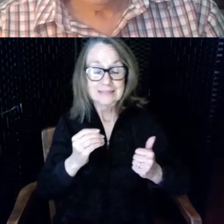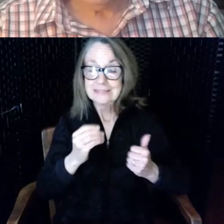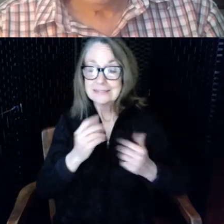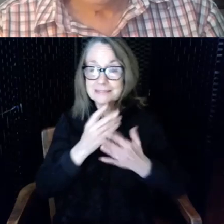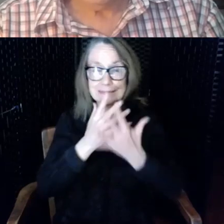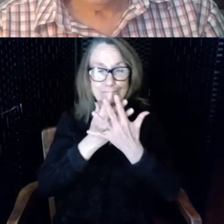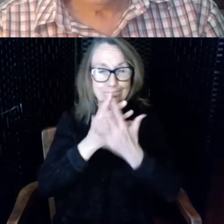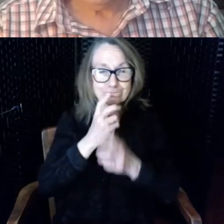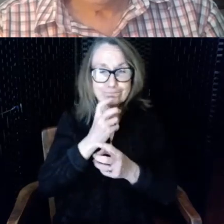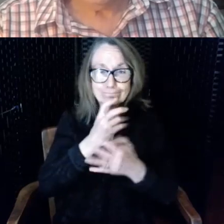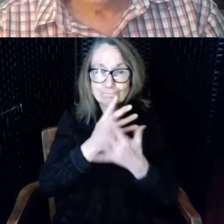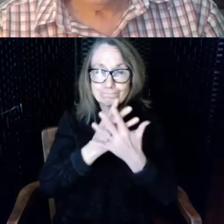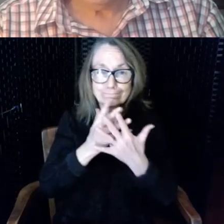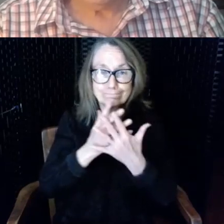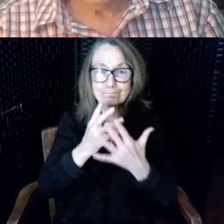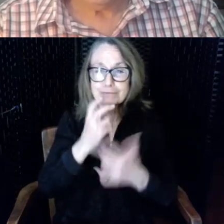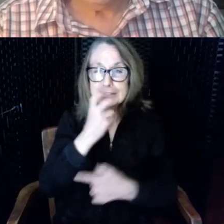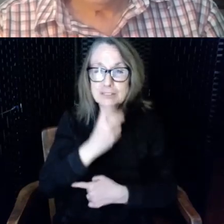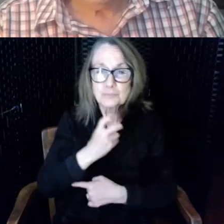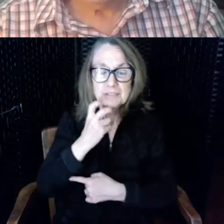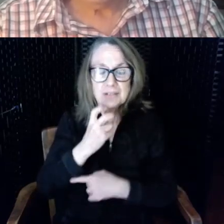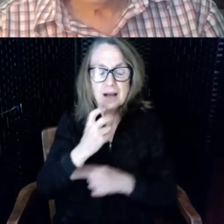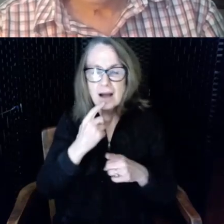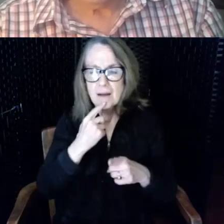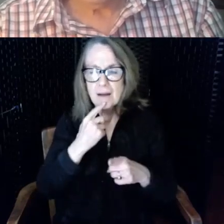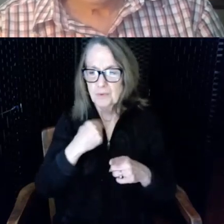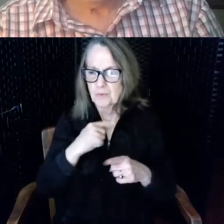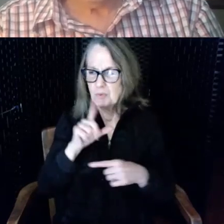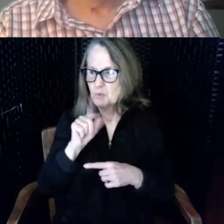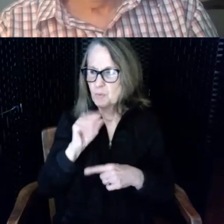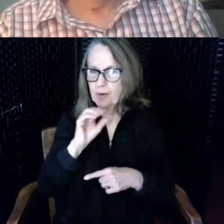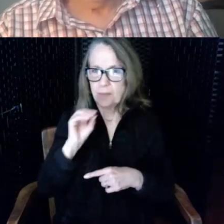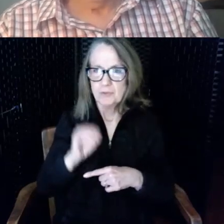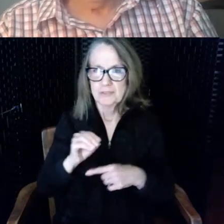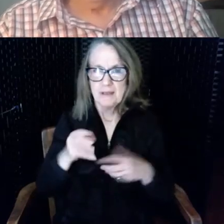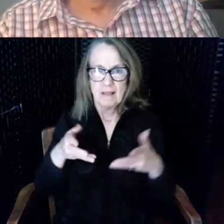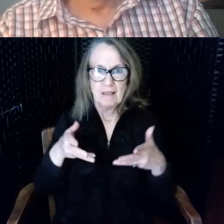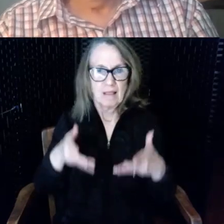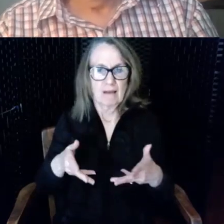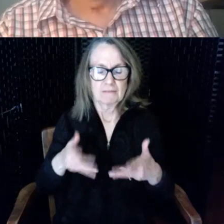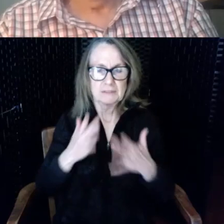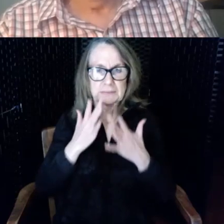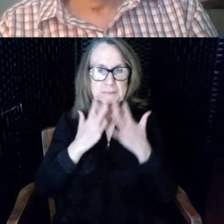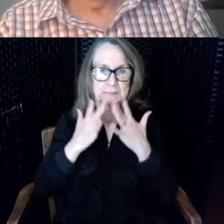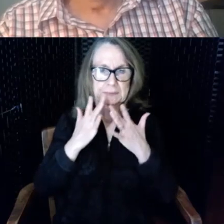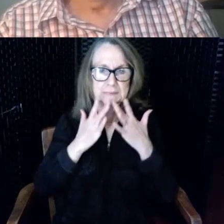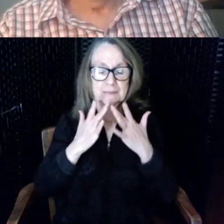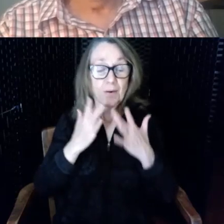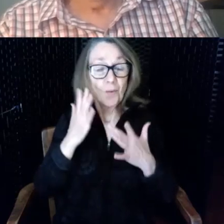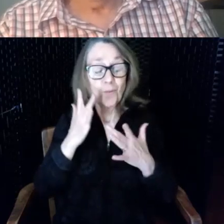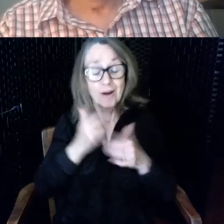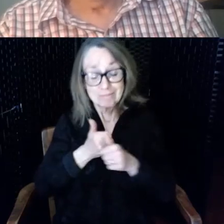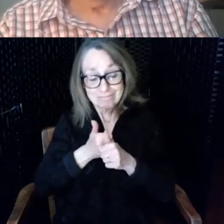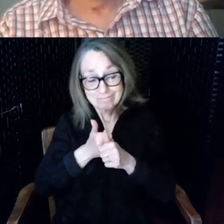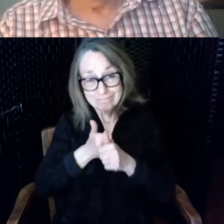been told that I only have about 20% left this is all due to age I turned 85